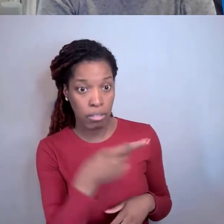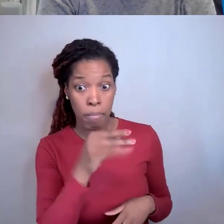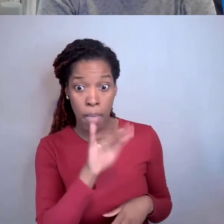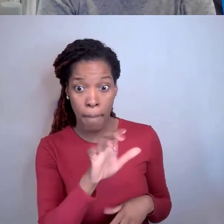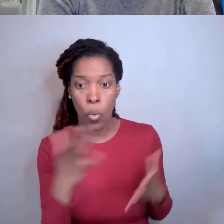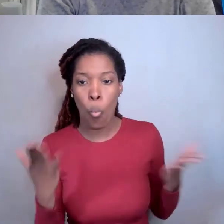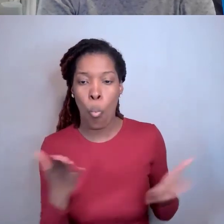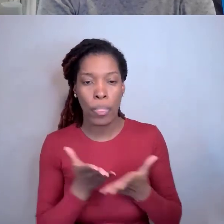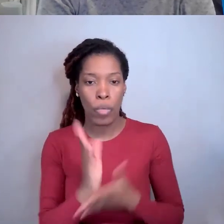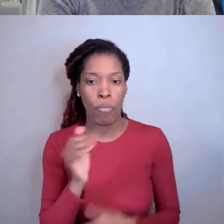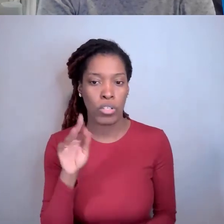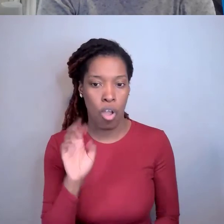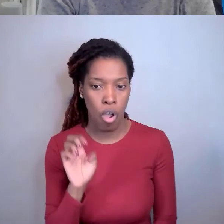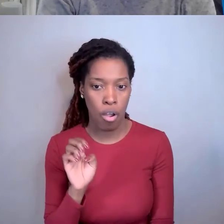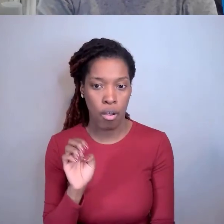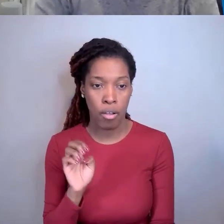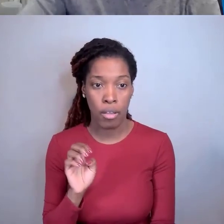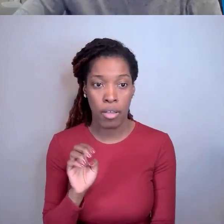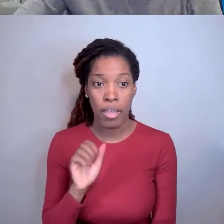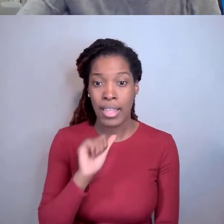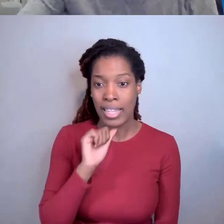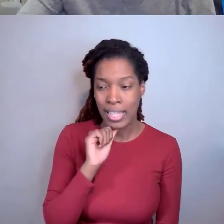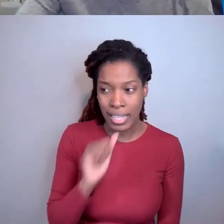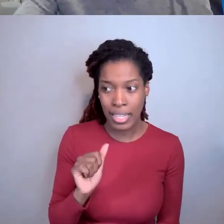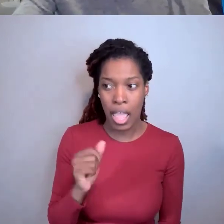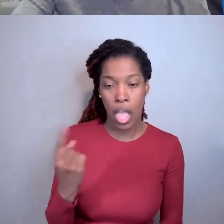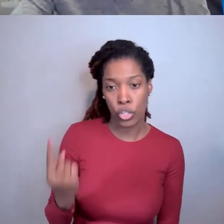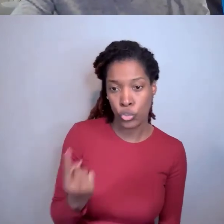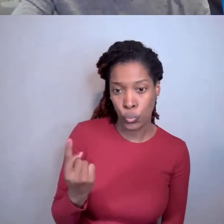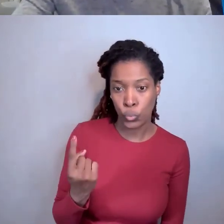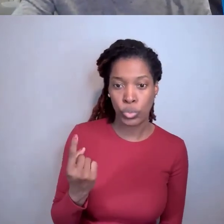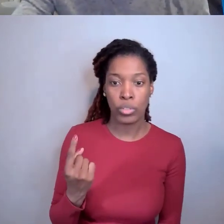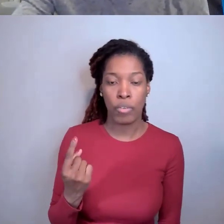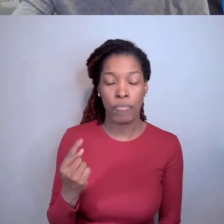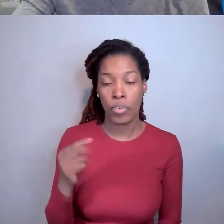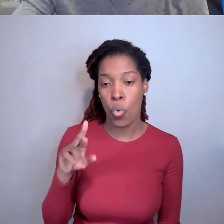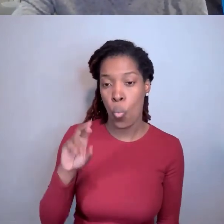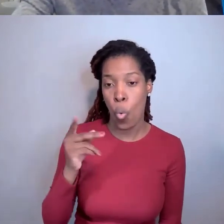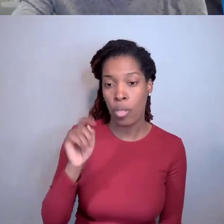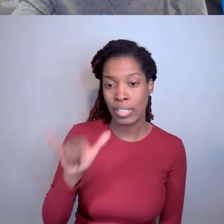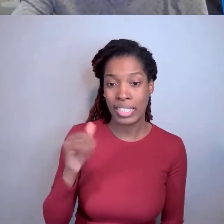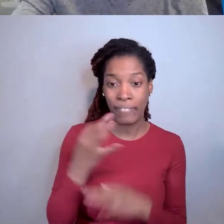a nonexclusive royalty-free license to the government for the government